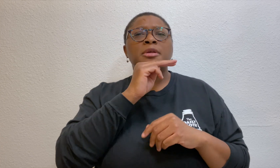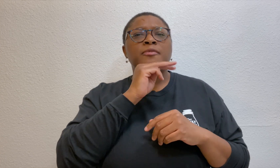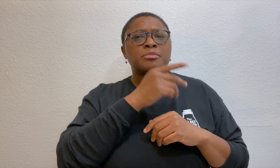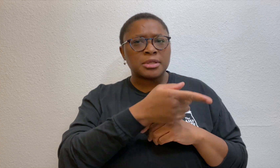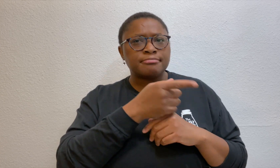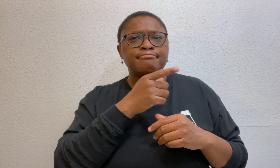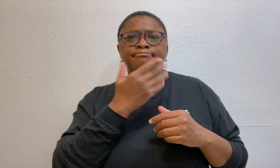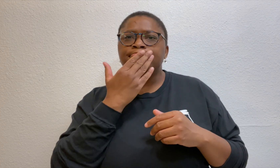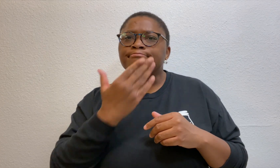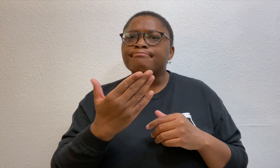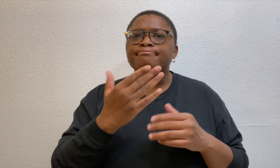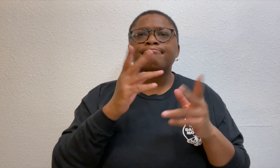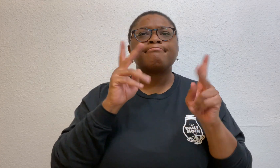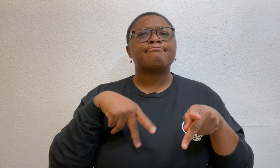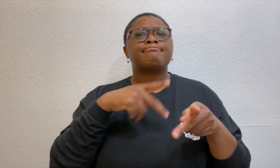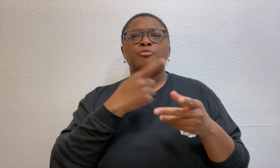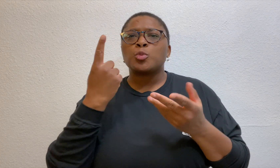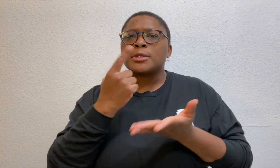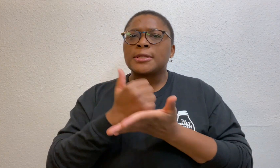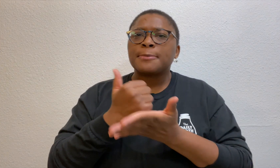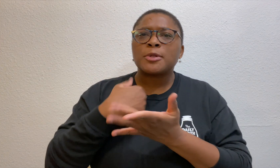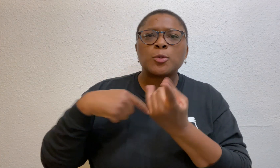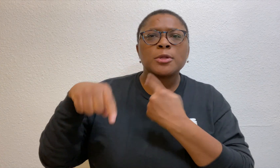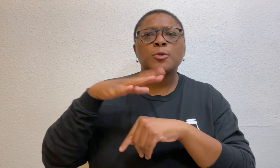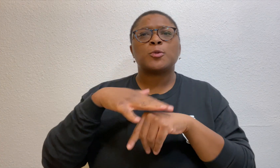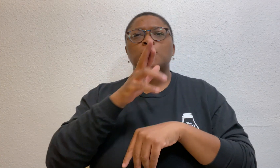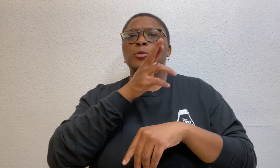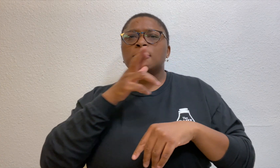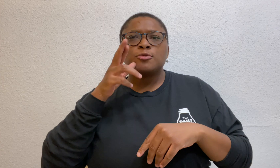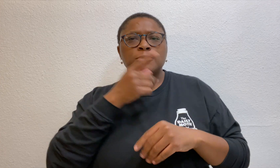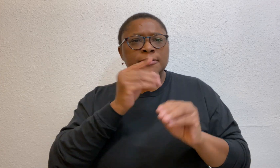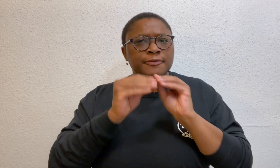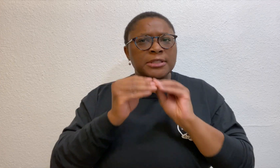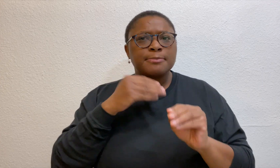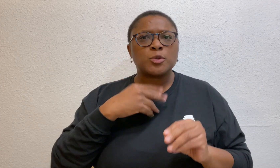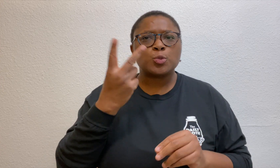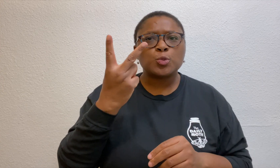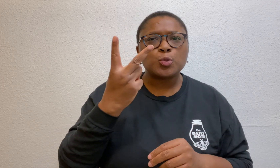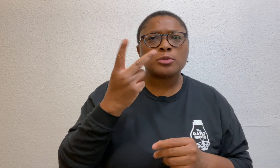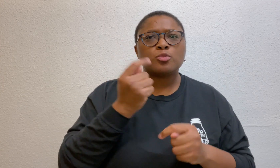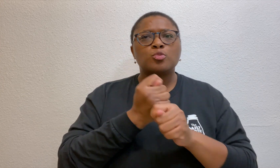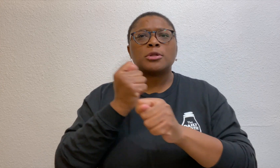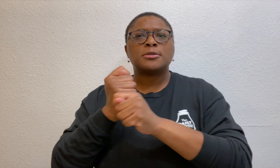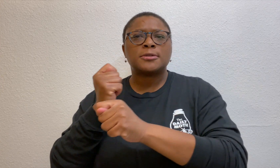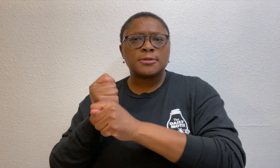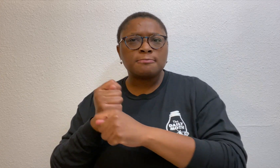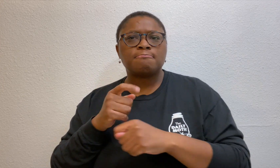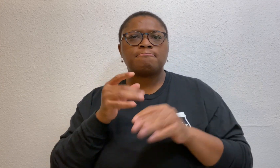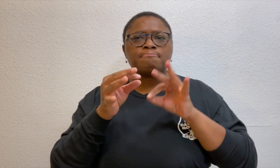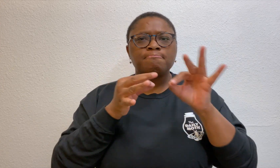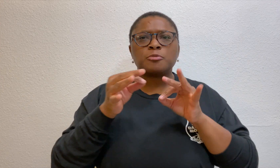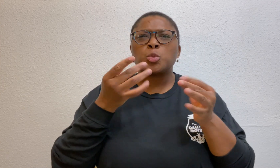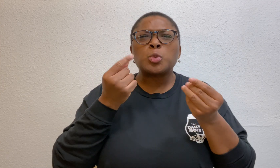a good person who would always help out on the ranch and fixed his two trucks.